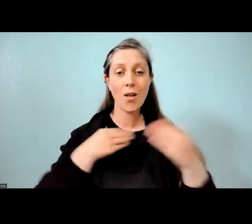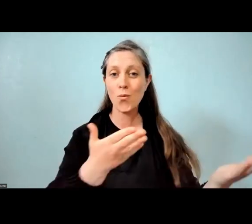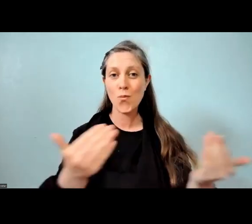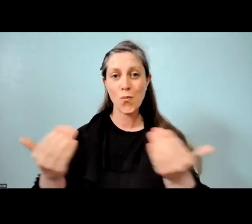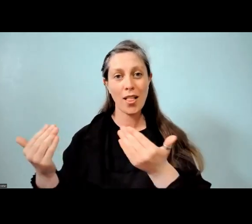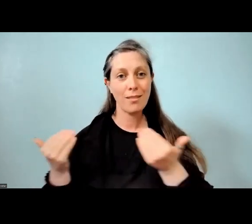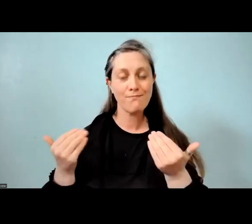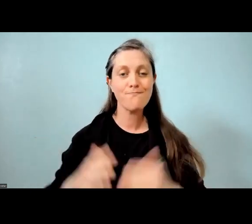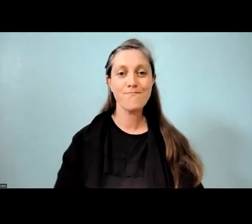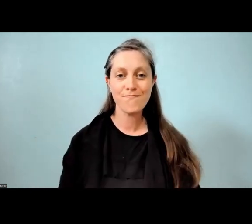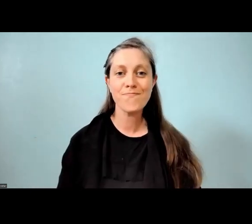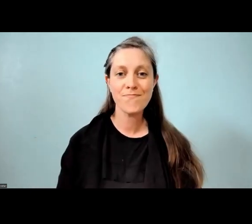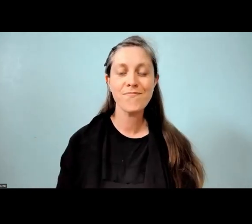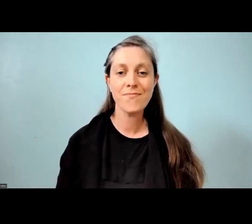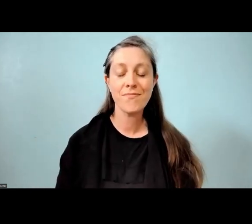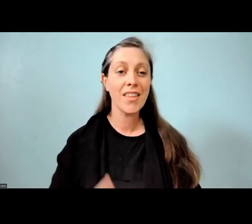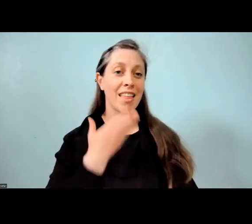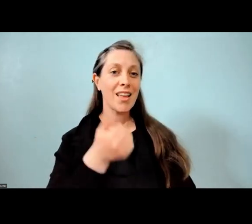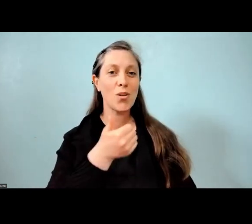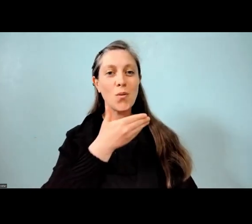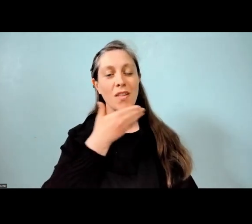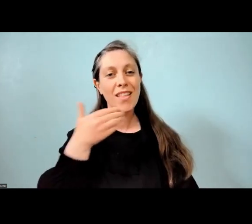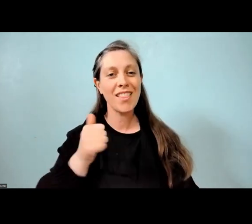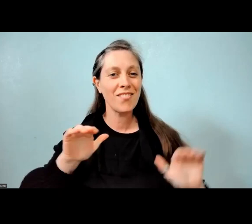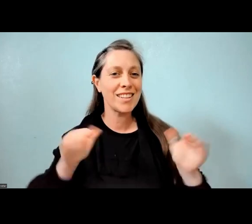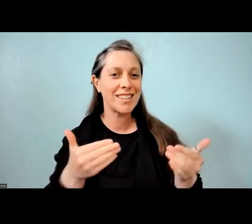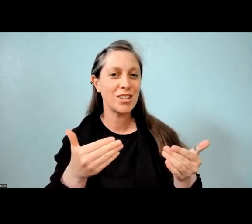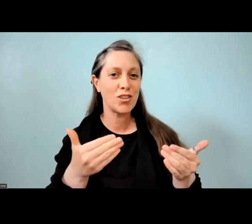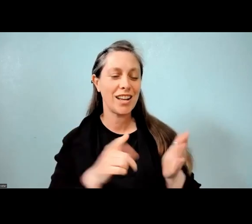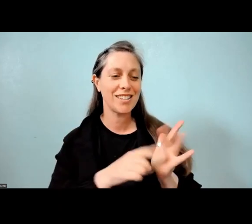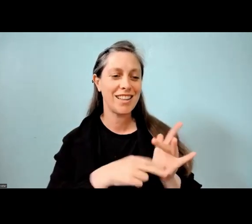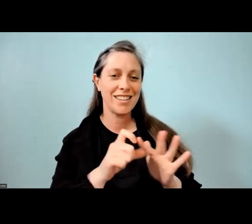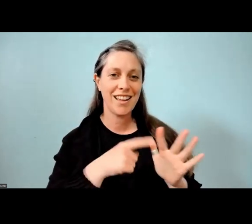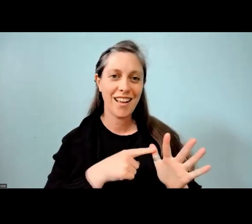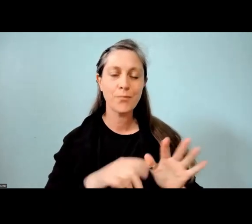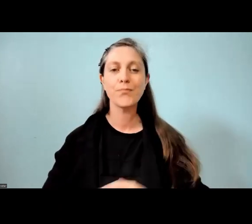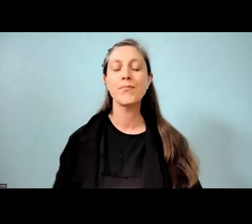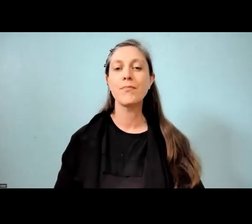Thank you for a wonderful introduction, Linda. And thank you for inviting us